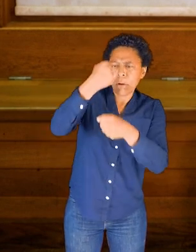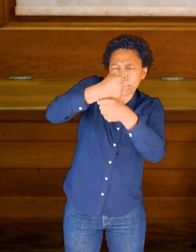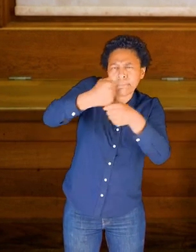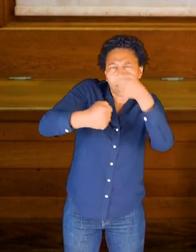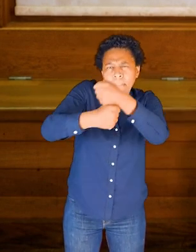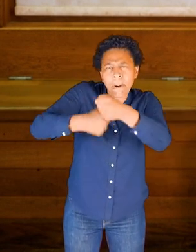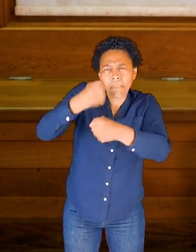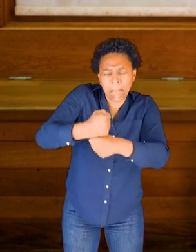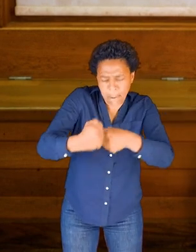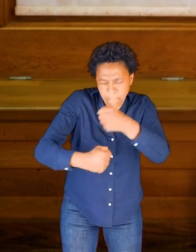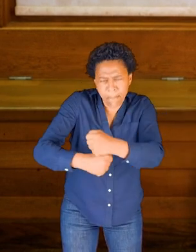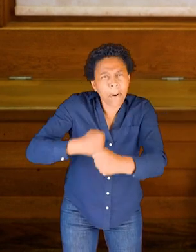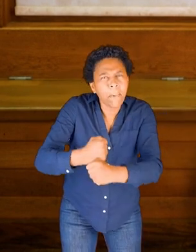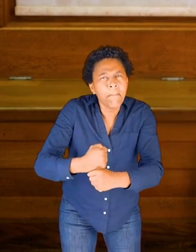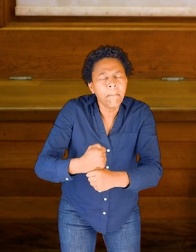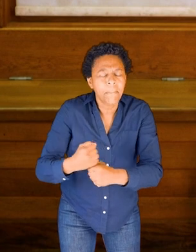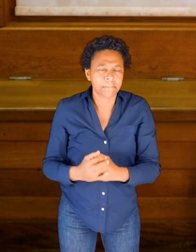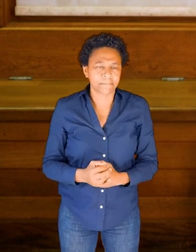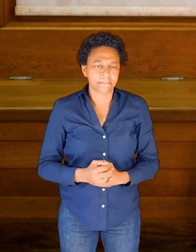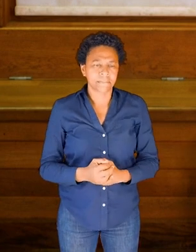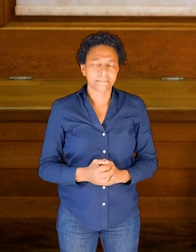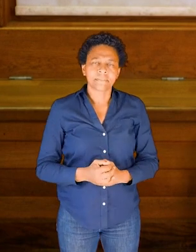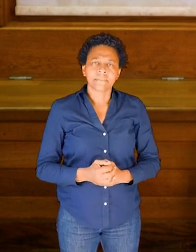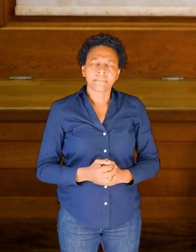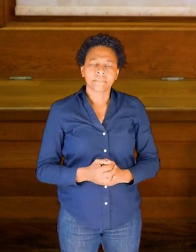So with your fists or your two knots or perhaps if you've tied knots all along